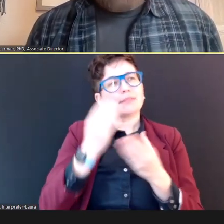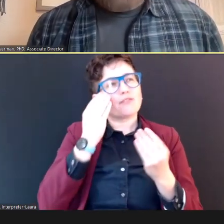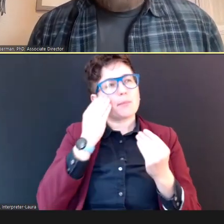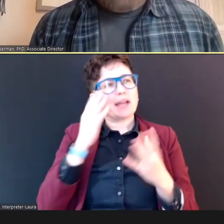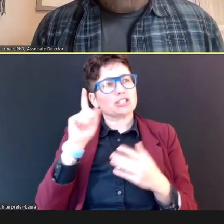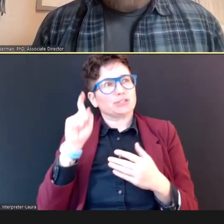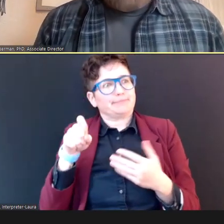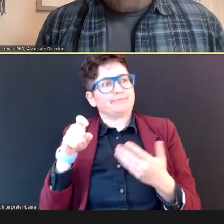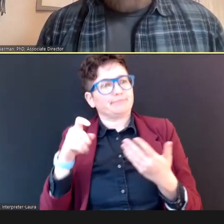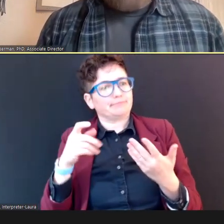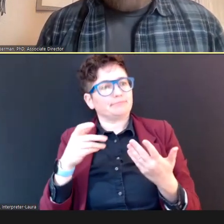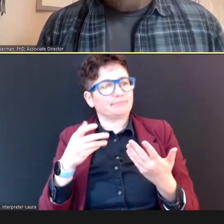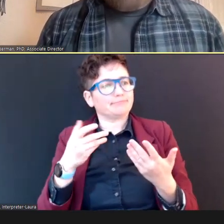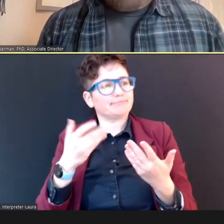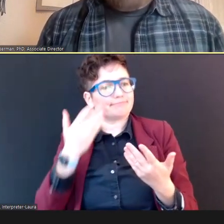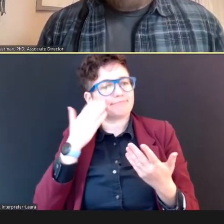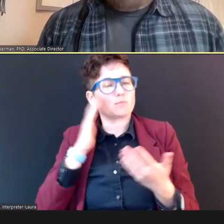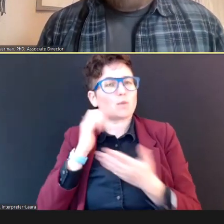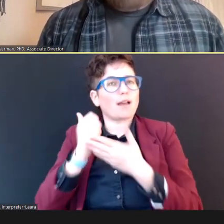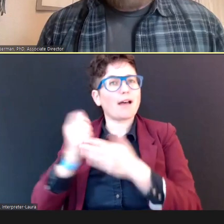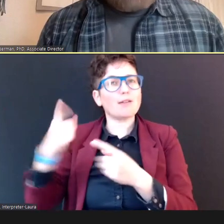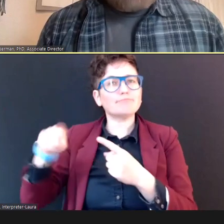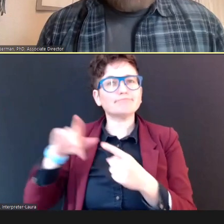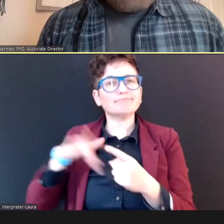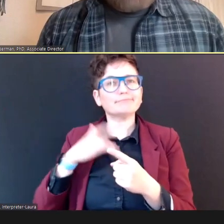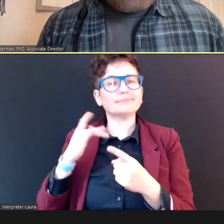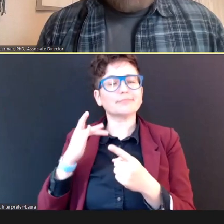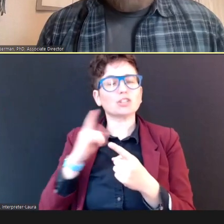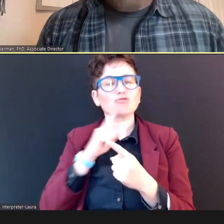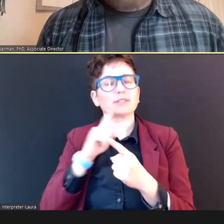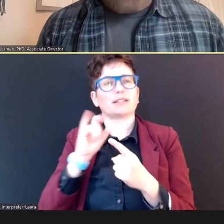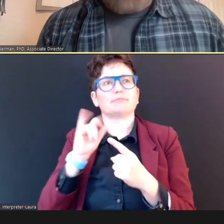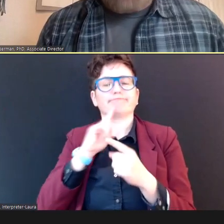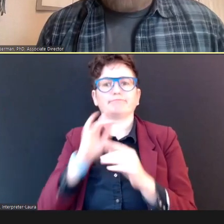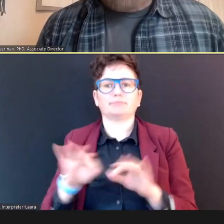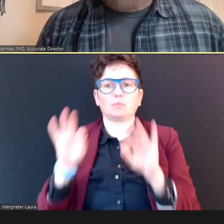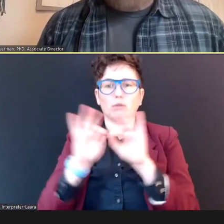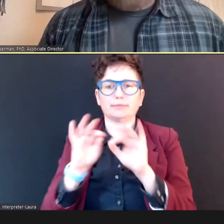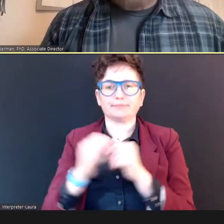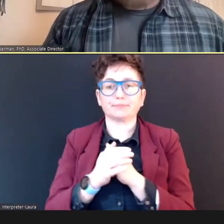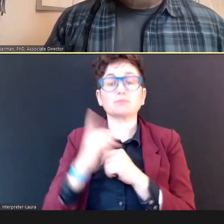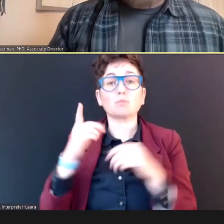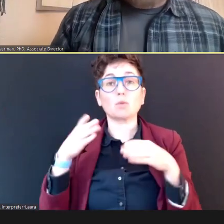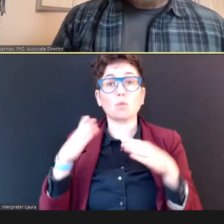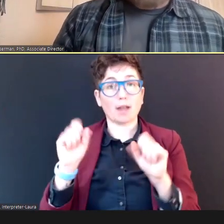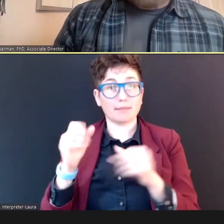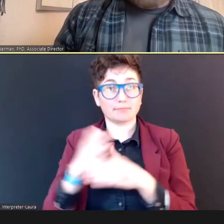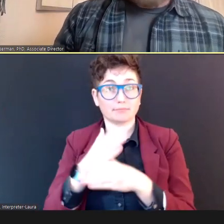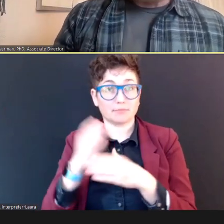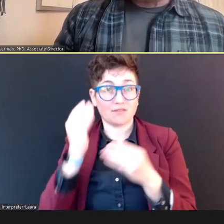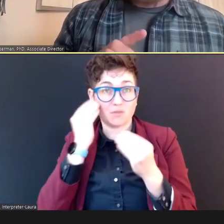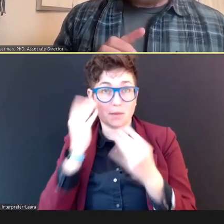the importance of this. And one way, is to share information about the incidence of